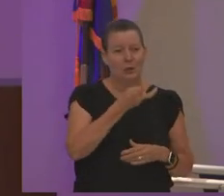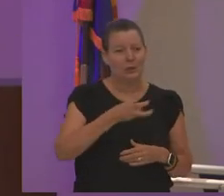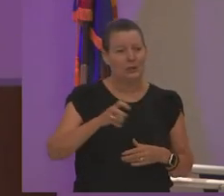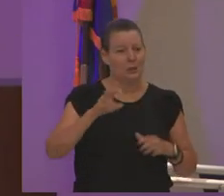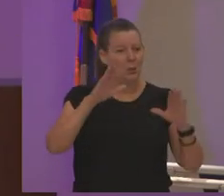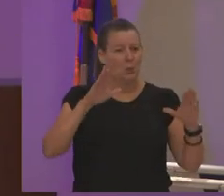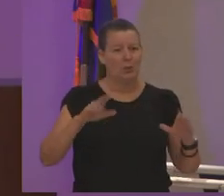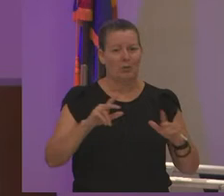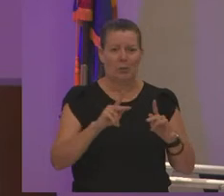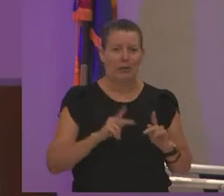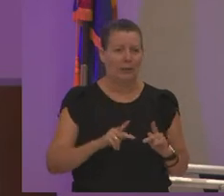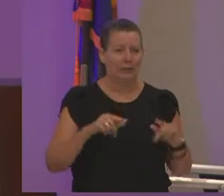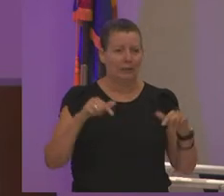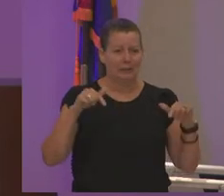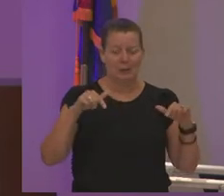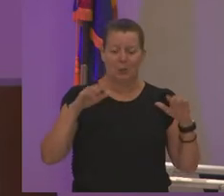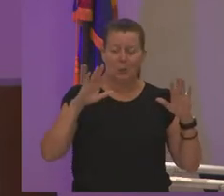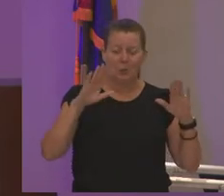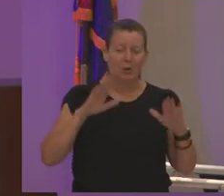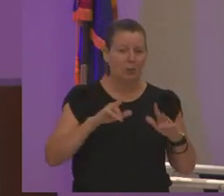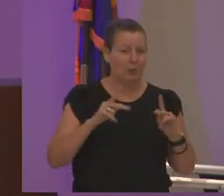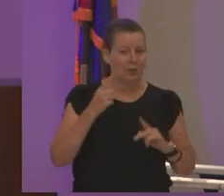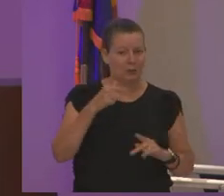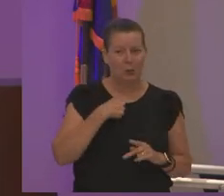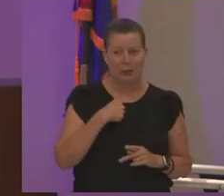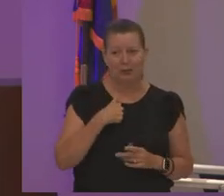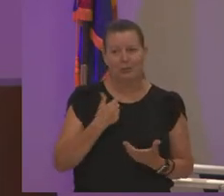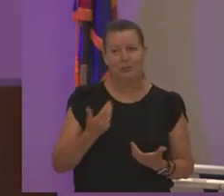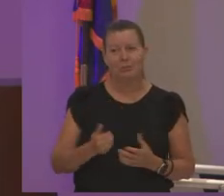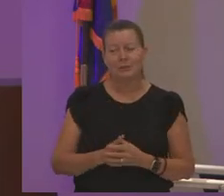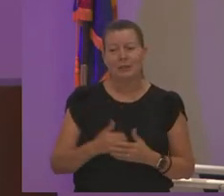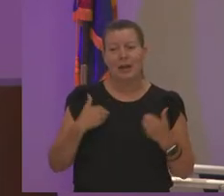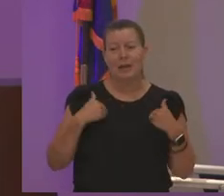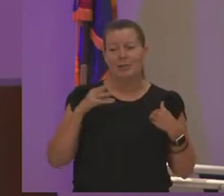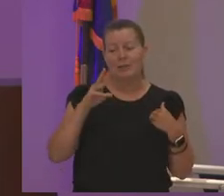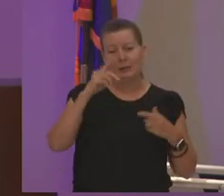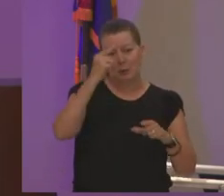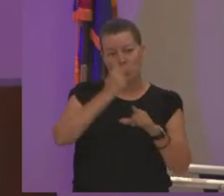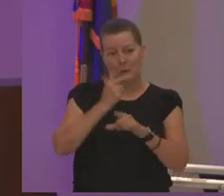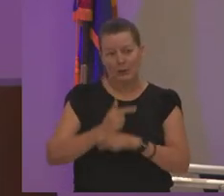wonderful place for me to be and i have six brothers i know you guys are like what yeah